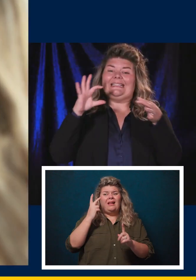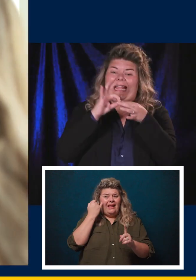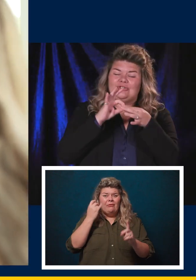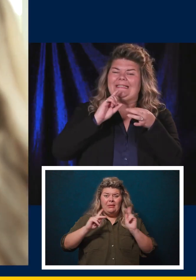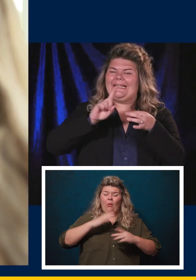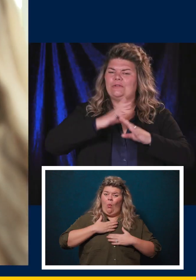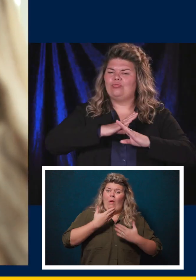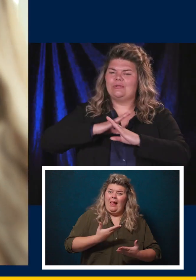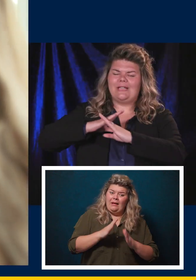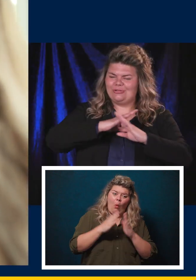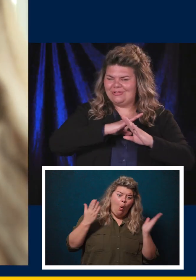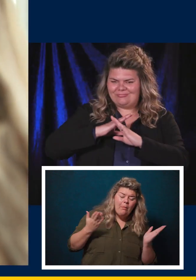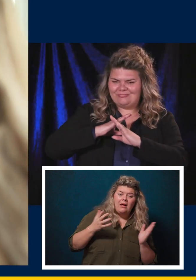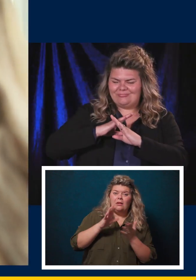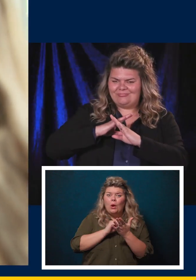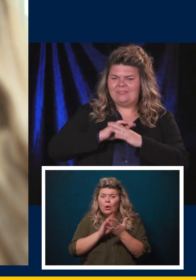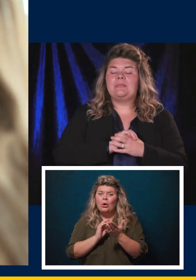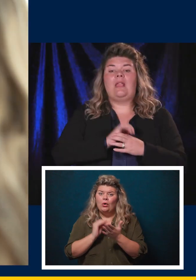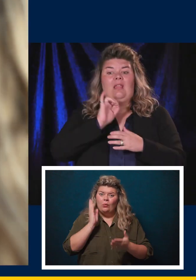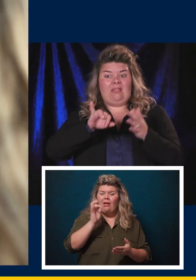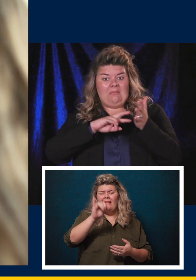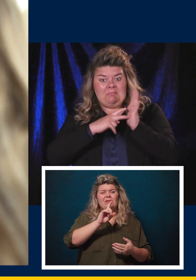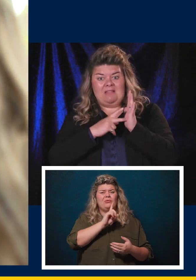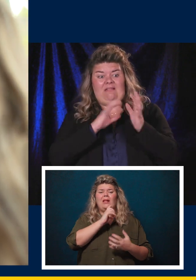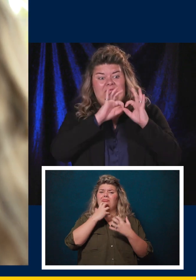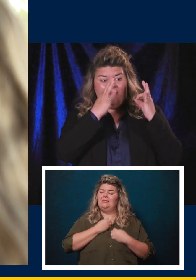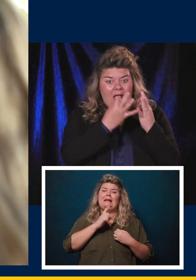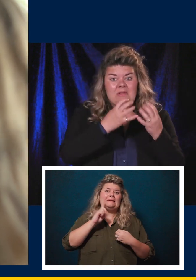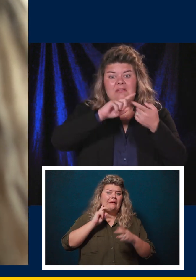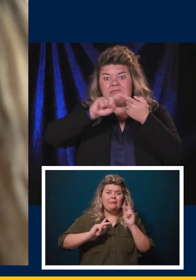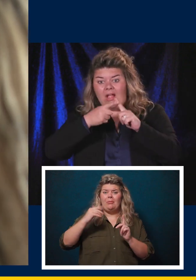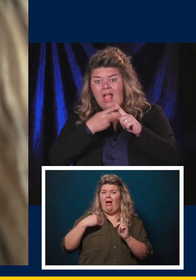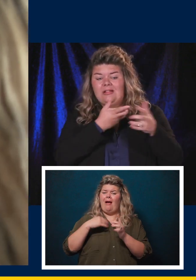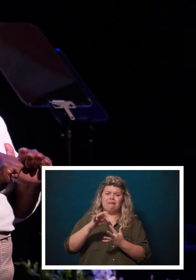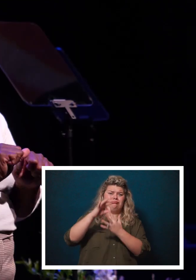Deaf people offer a unique perspective that can be very valuable in their workplace.